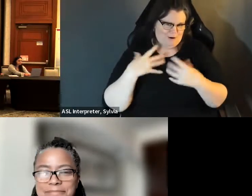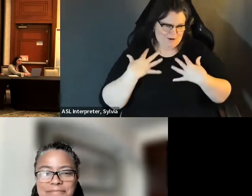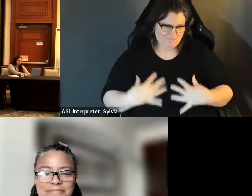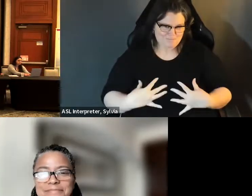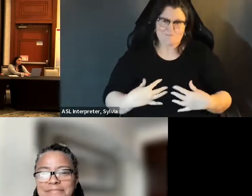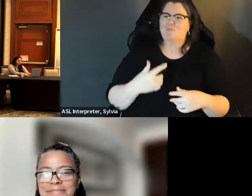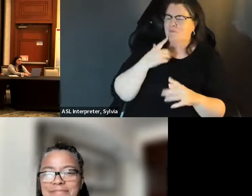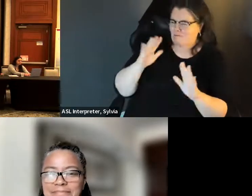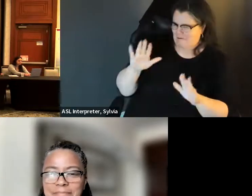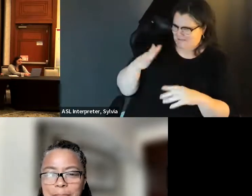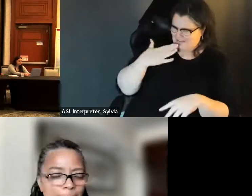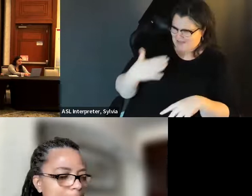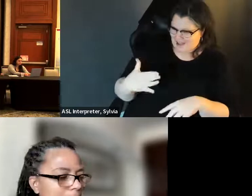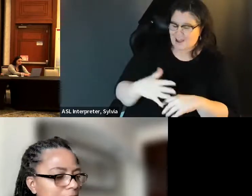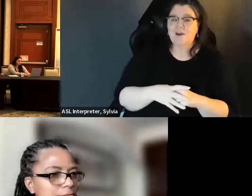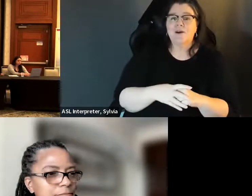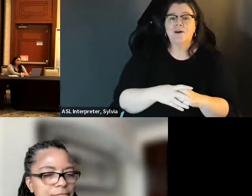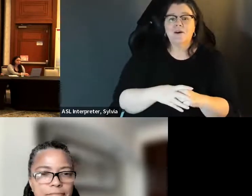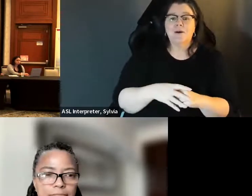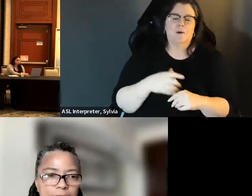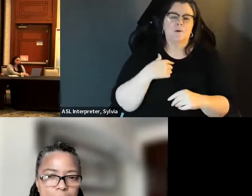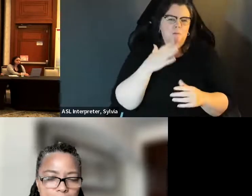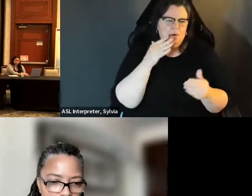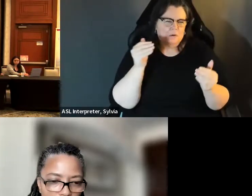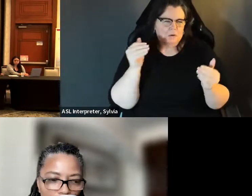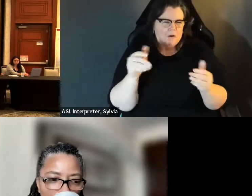I use she her pronouns. I'm a black woman, 57 years old, with amazing dreadlocks and glasses, and my purple a quality Florida t-shirt » Maddie: Wonderful thank you